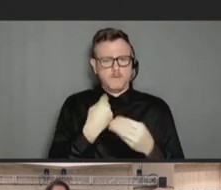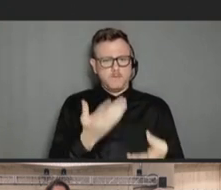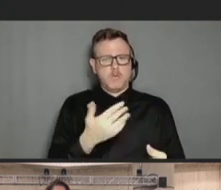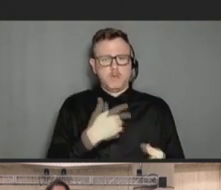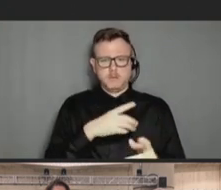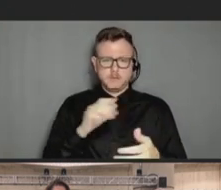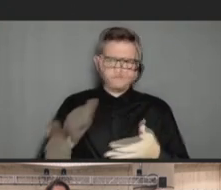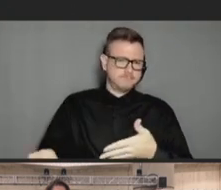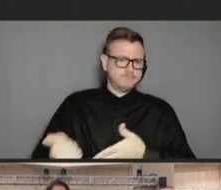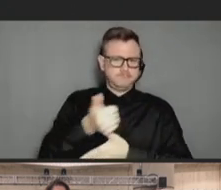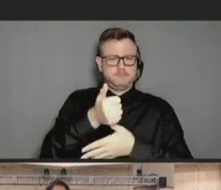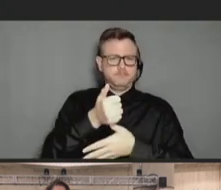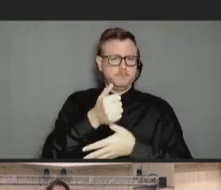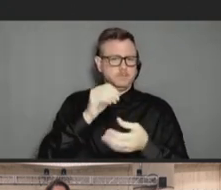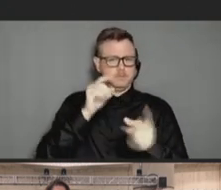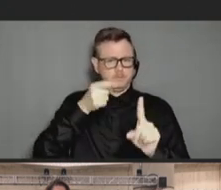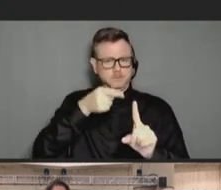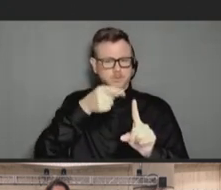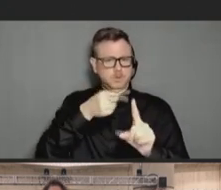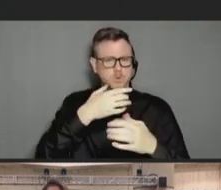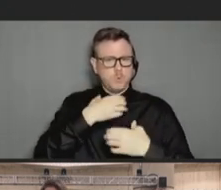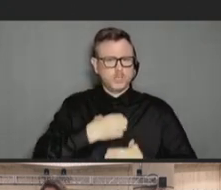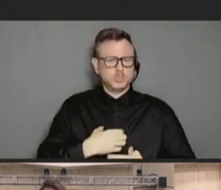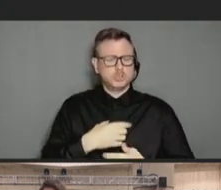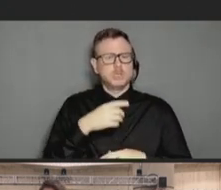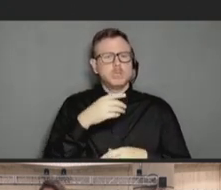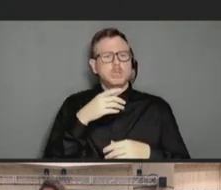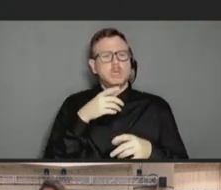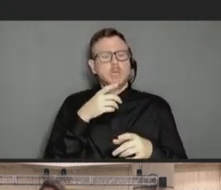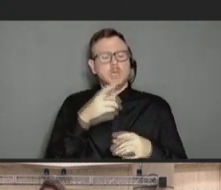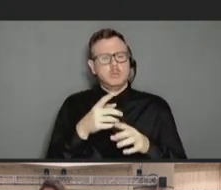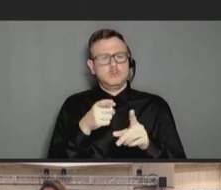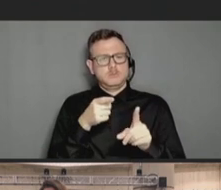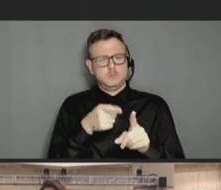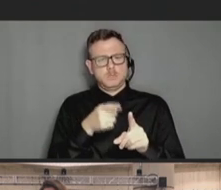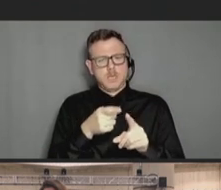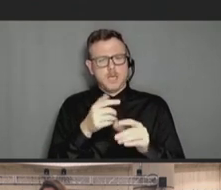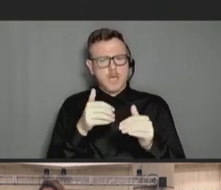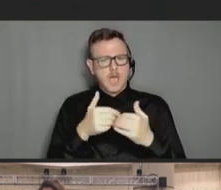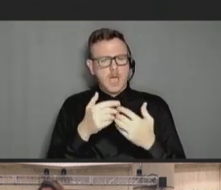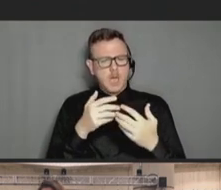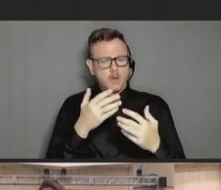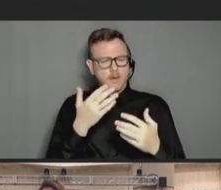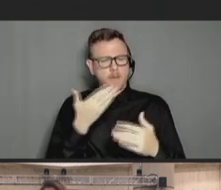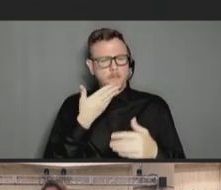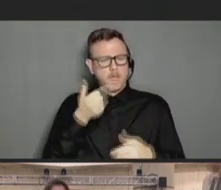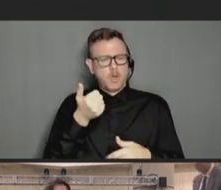is you know, basically, being better equipped to answer these questions. I think we need